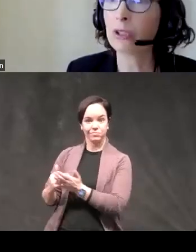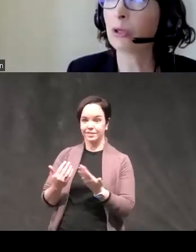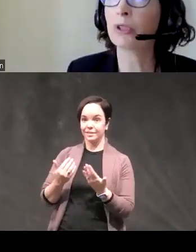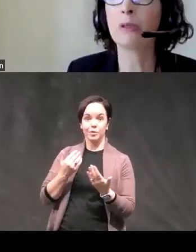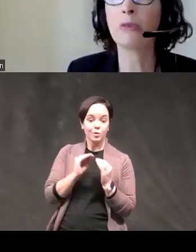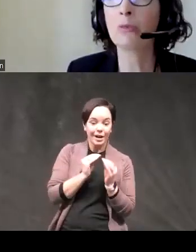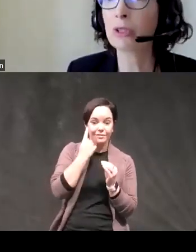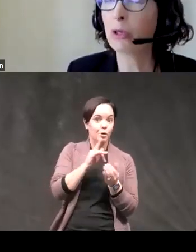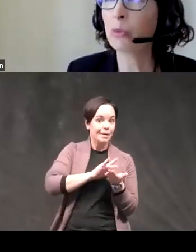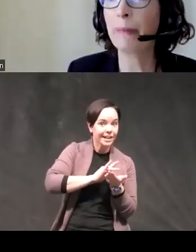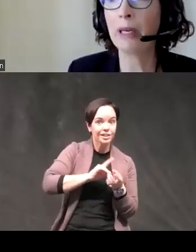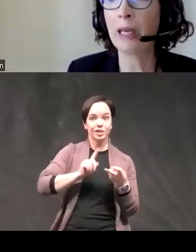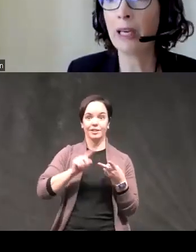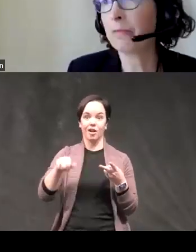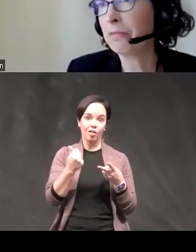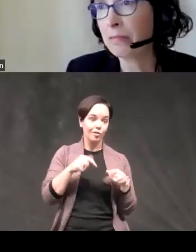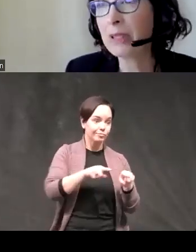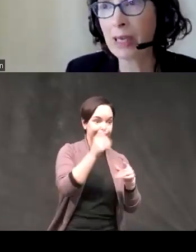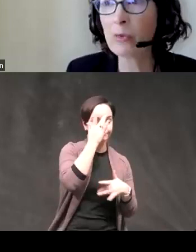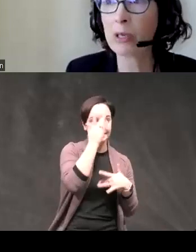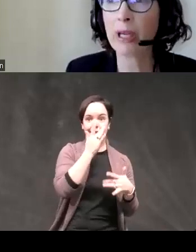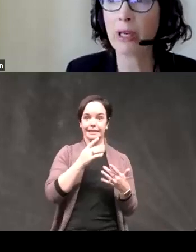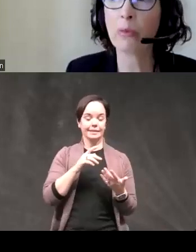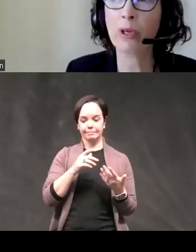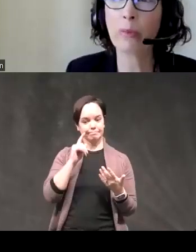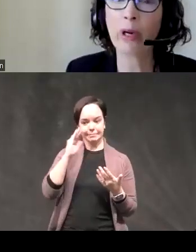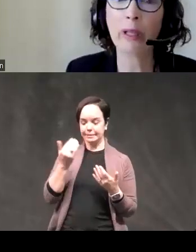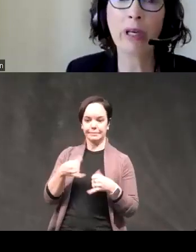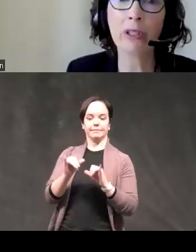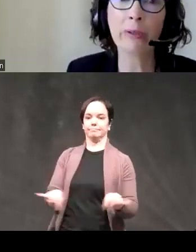syndromal symptoms comorbidity seems to be an important part of the puzzle